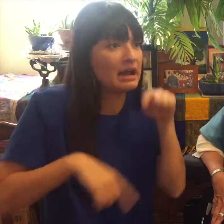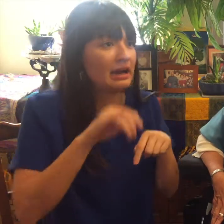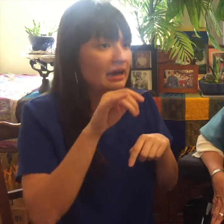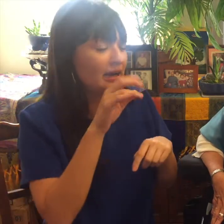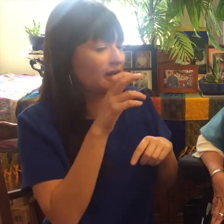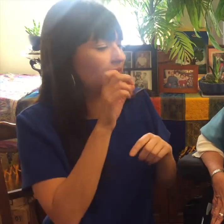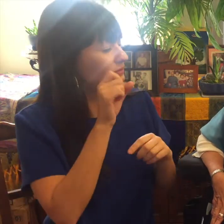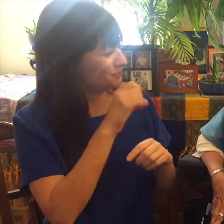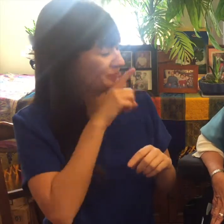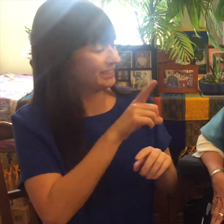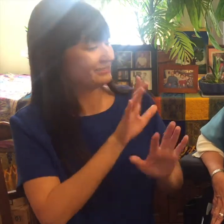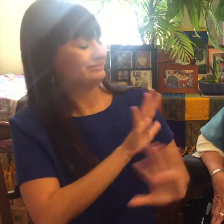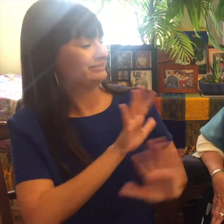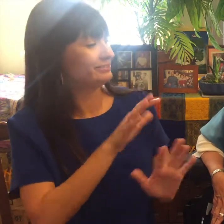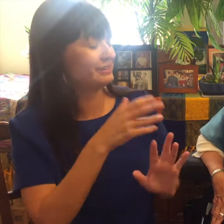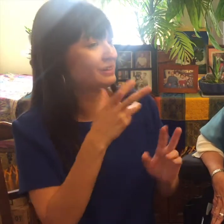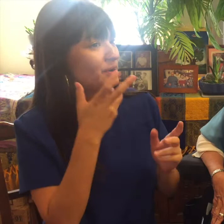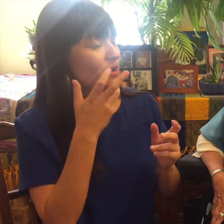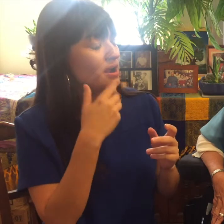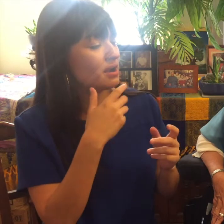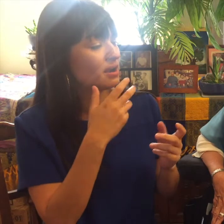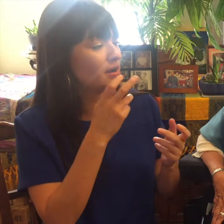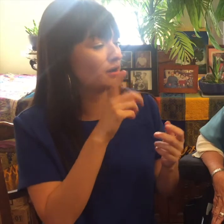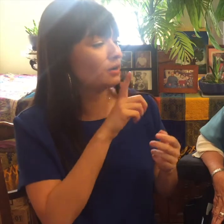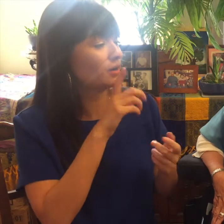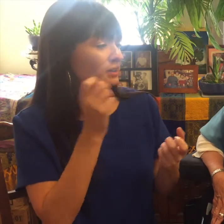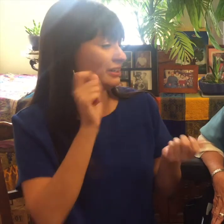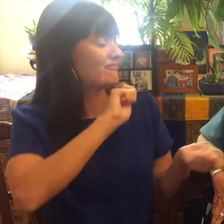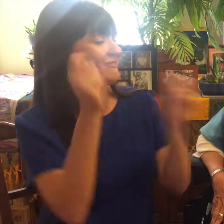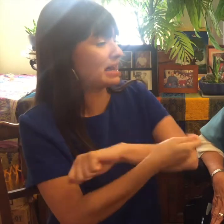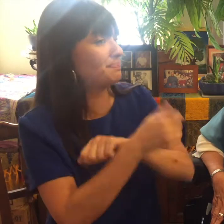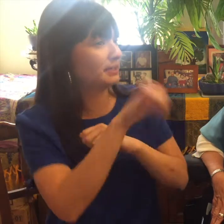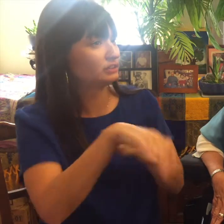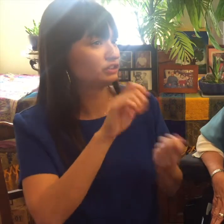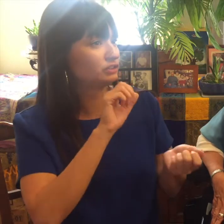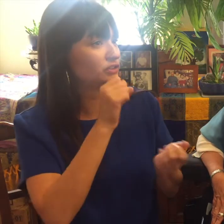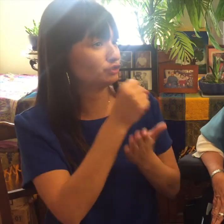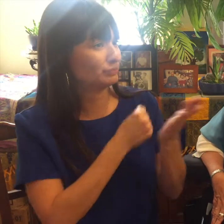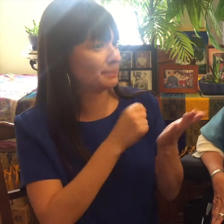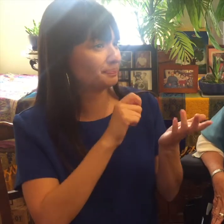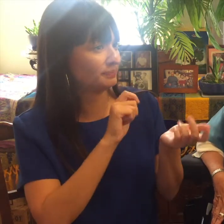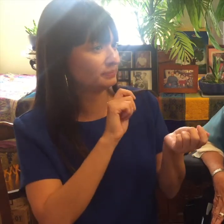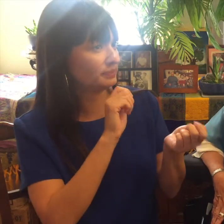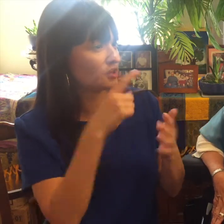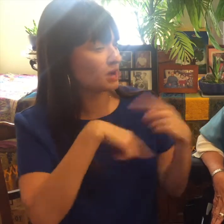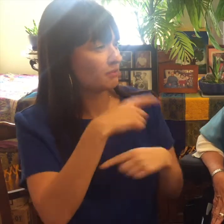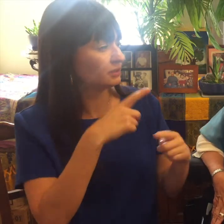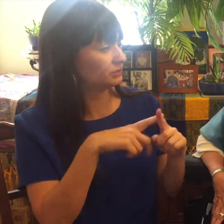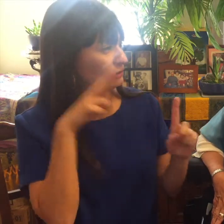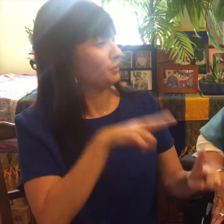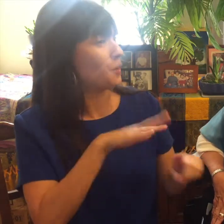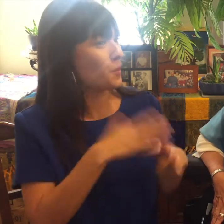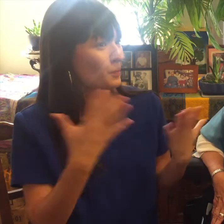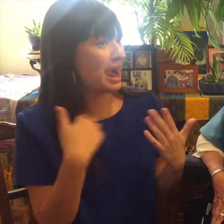they can't can't can't there's a whole list of things that deaf people can't do no not really they have to completely have a have a